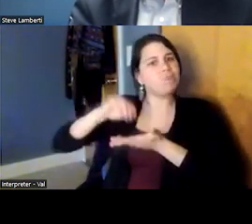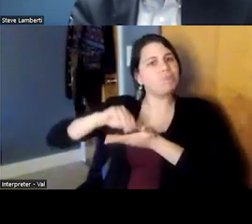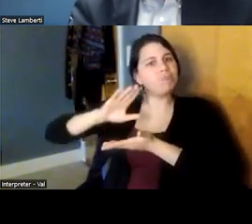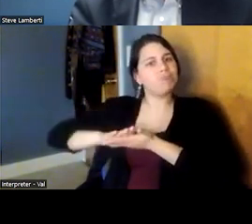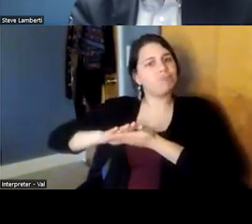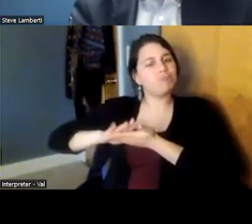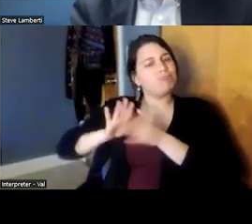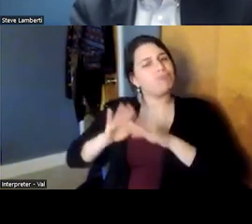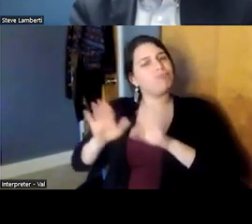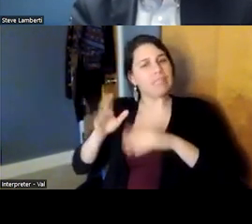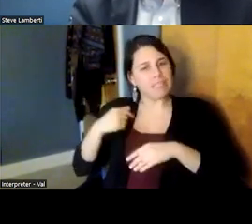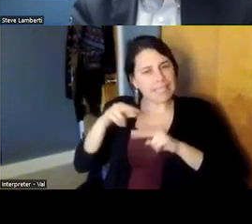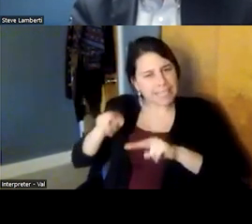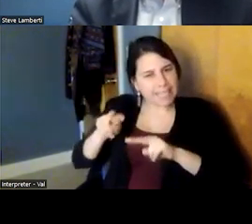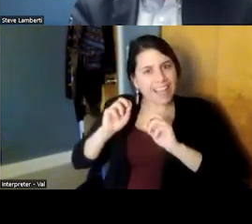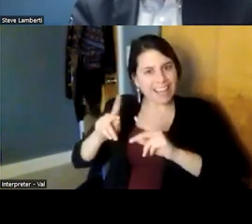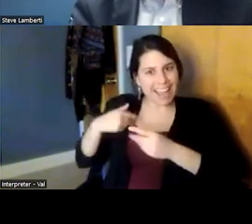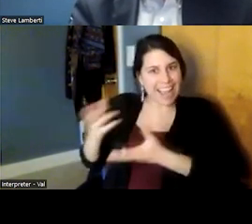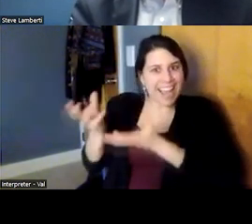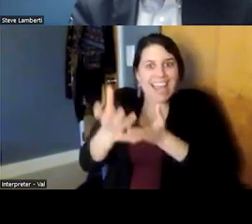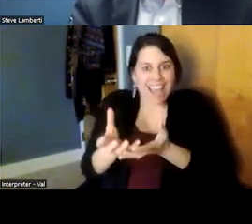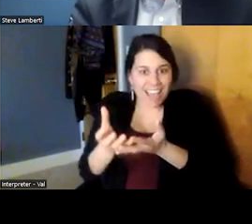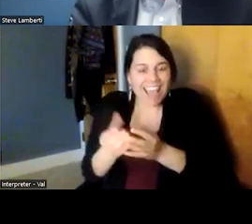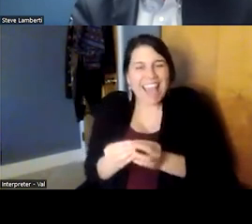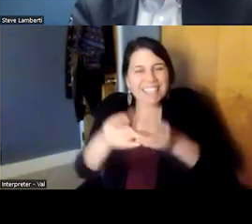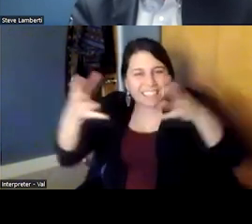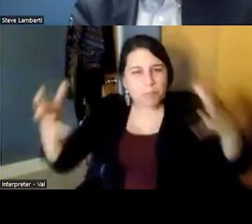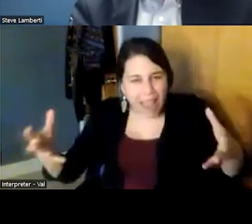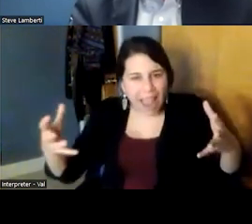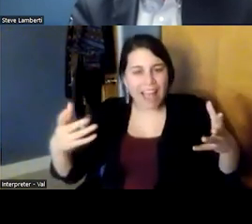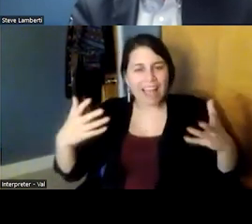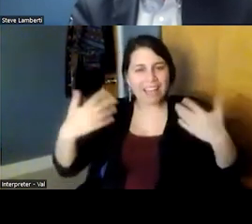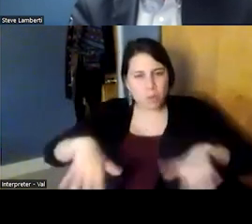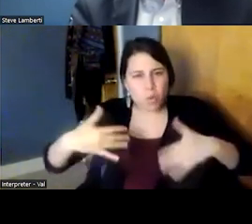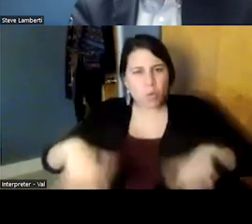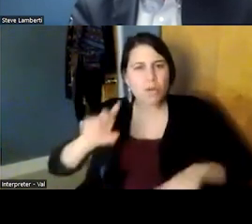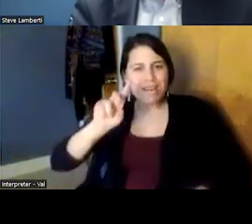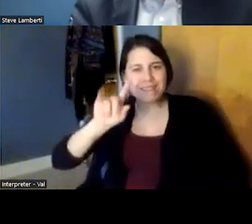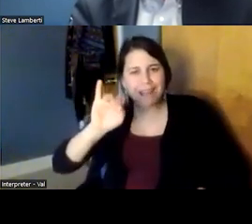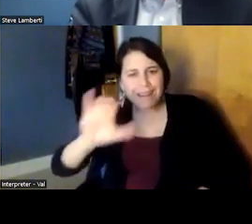the biopsychosocial model and make it a vibrant dynamic tool because it's an intellectual tool